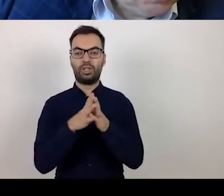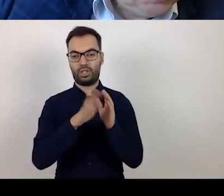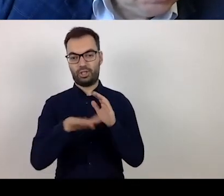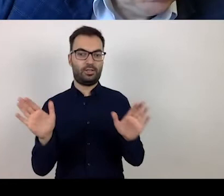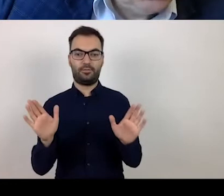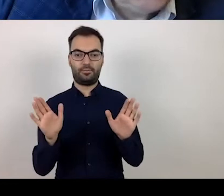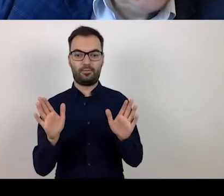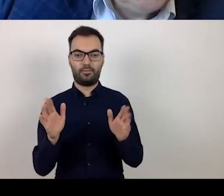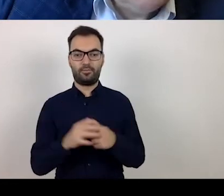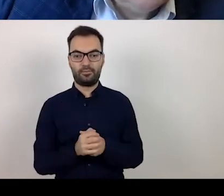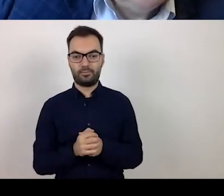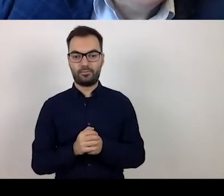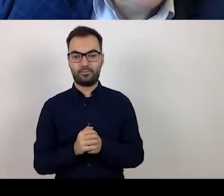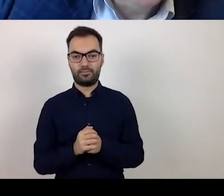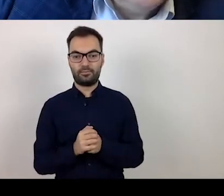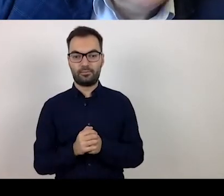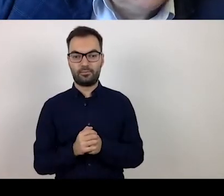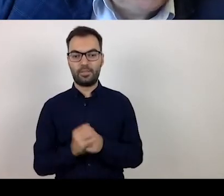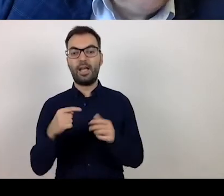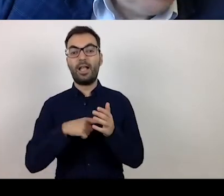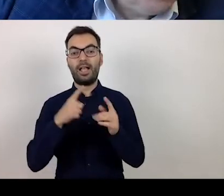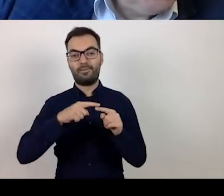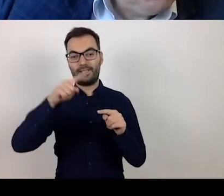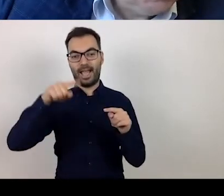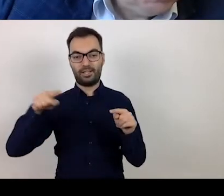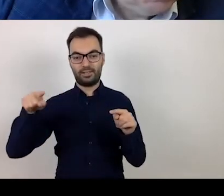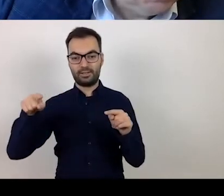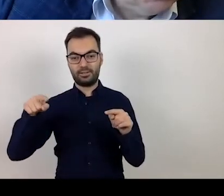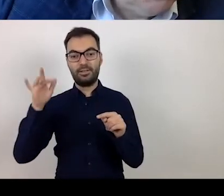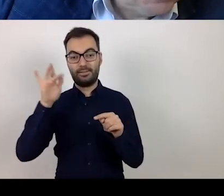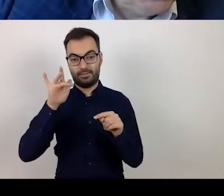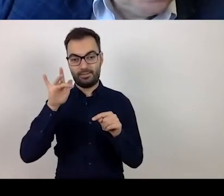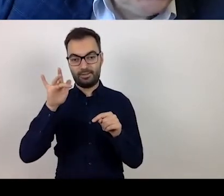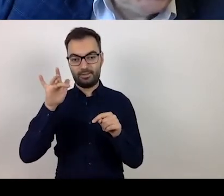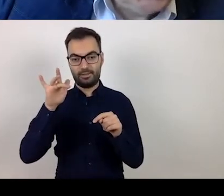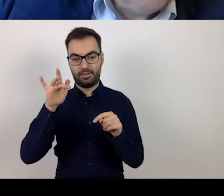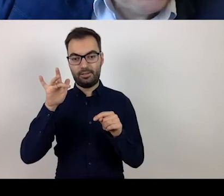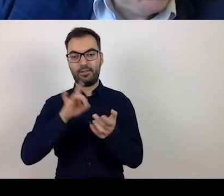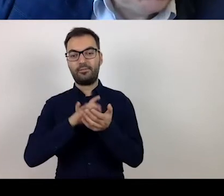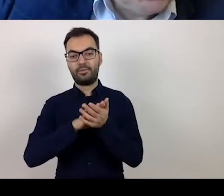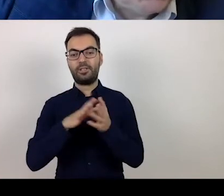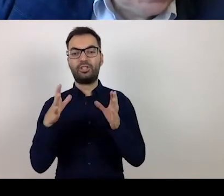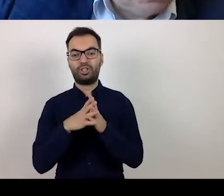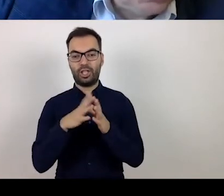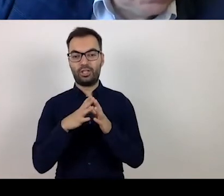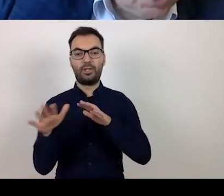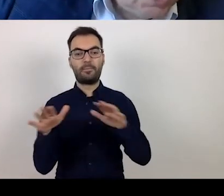and for this indicator we will show 10 supported places of the provision of services.